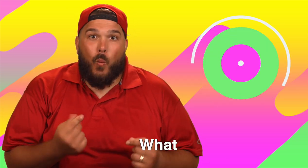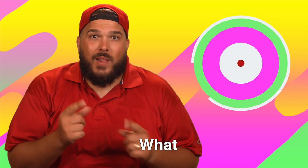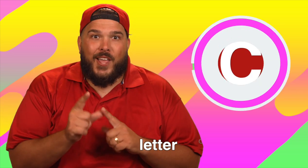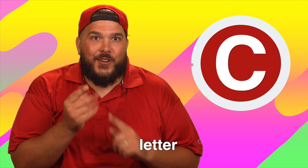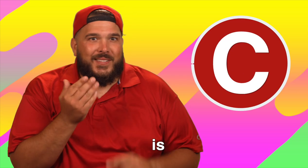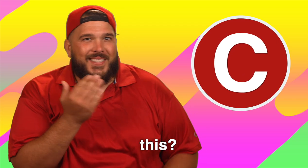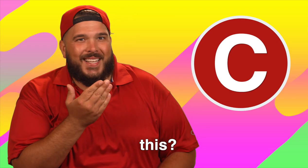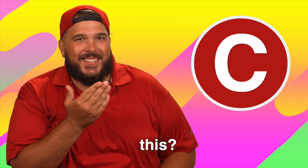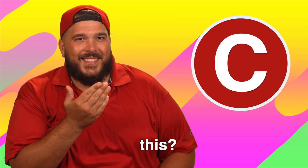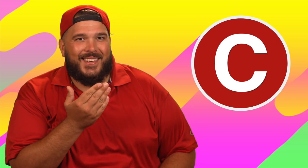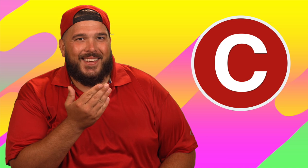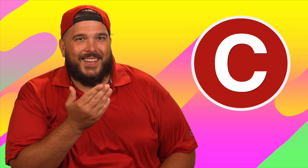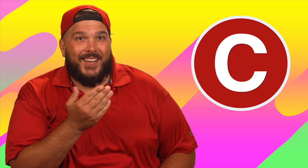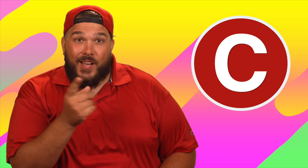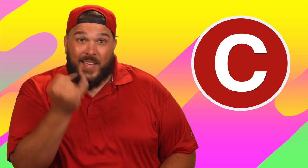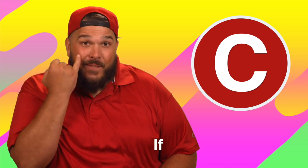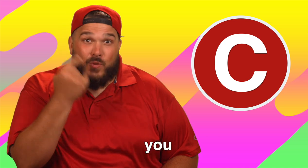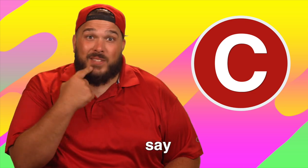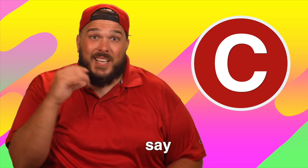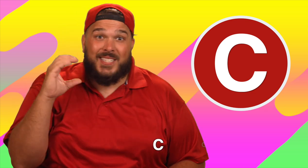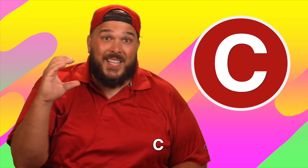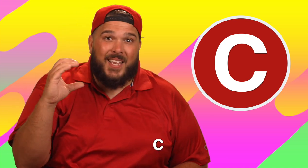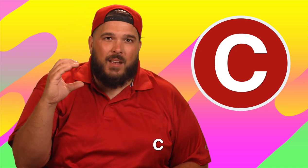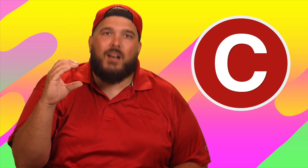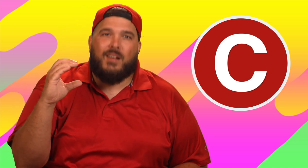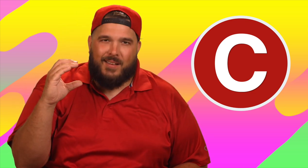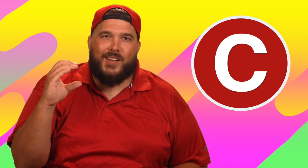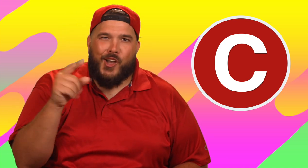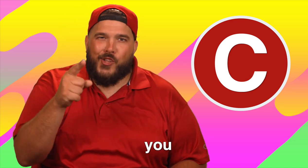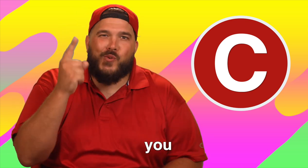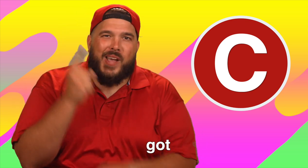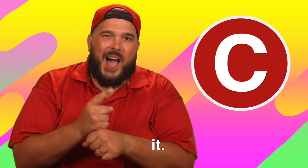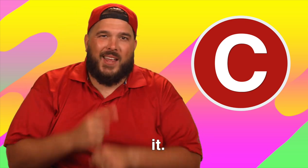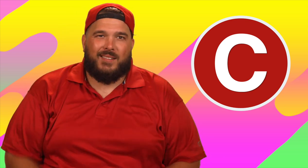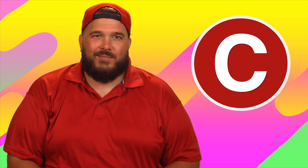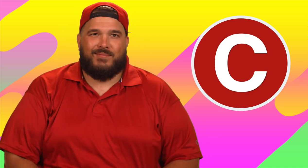What letter is this? If you said C, you got it.